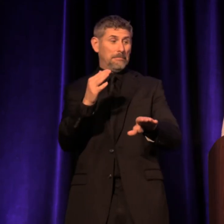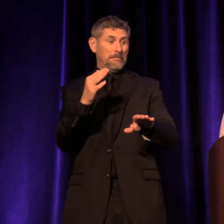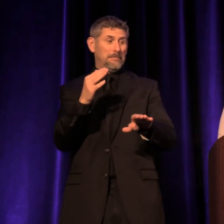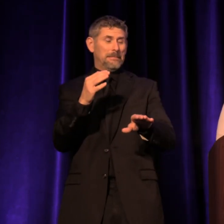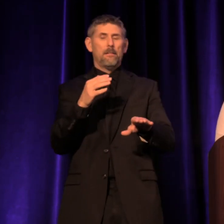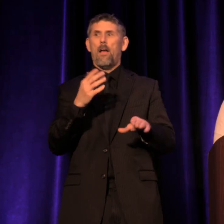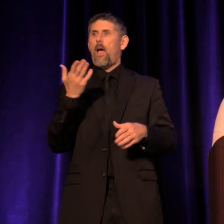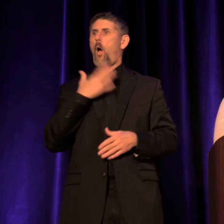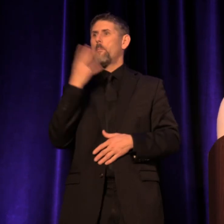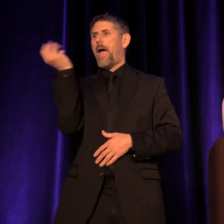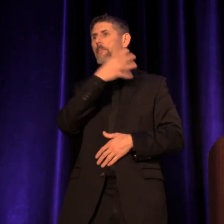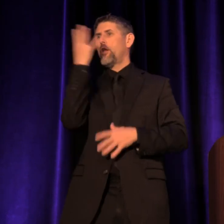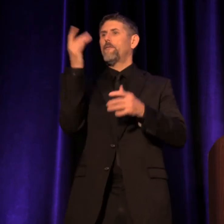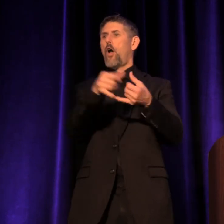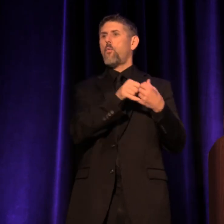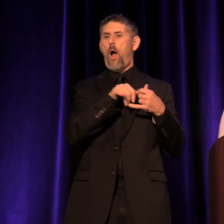Oh, my beautiful award! It's okay, it's okay.